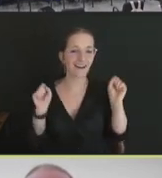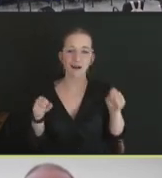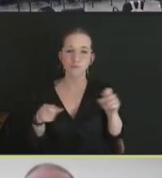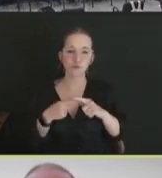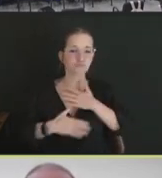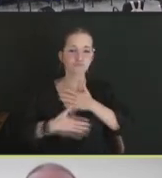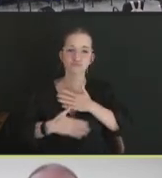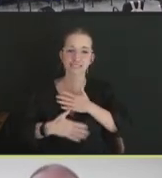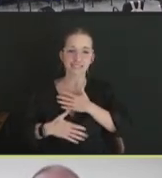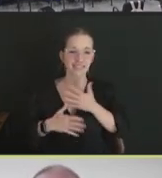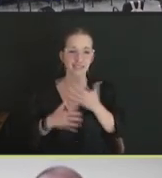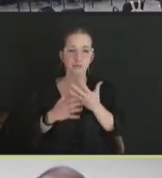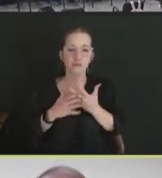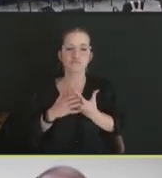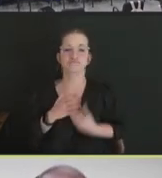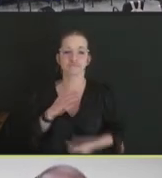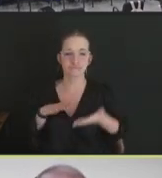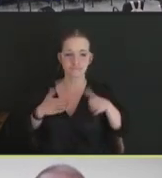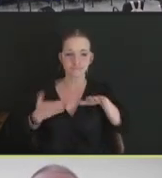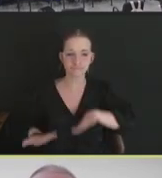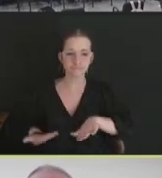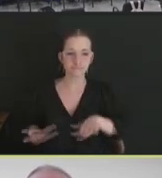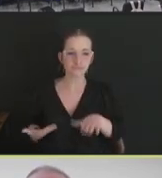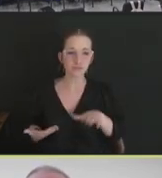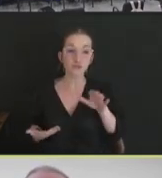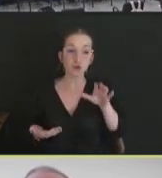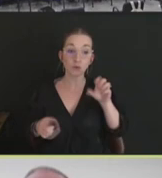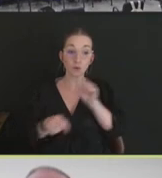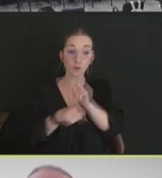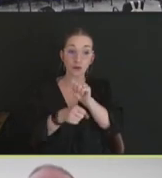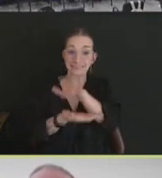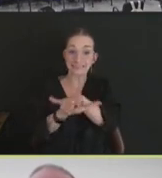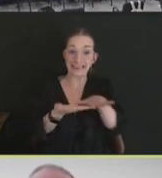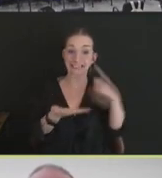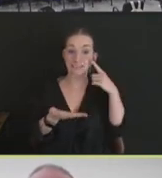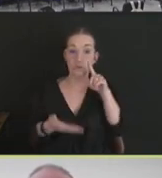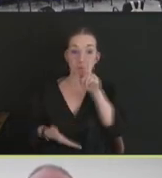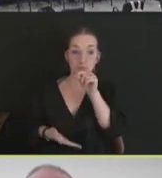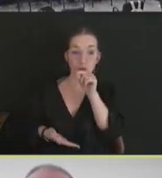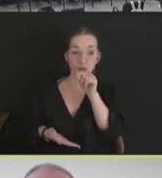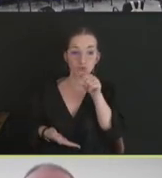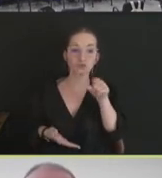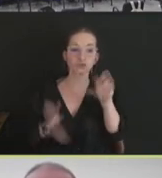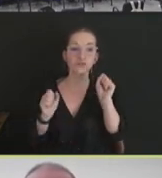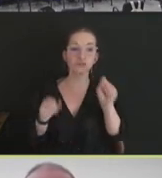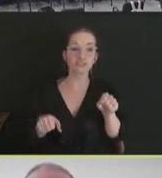are on the floor. So this works nicely for floor poultry. You can have over 100,000 broiler or